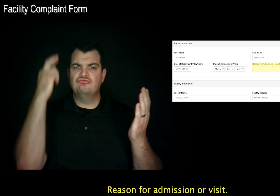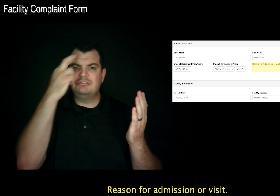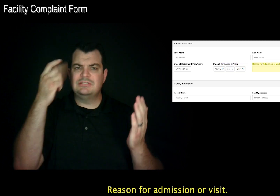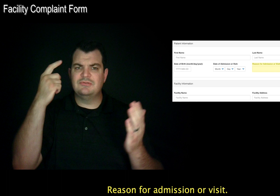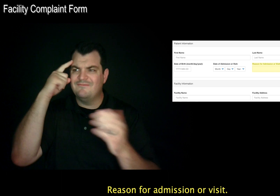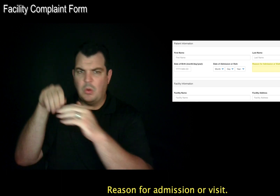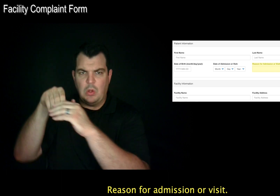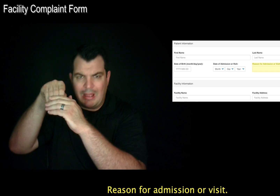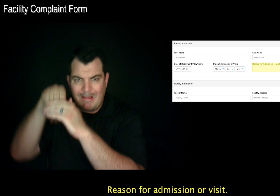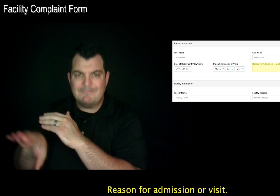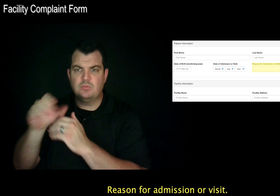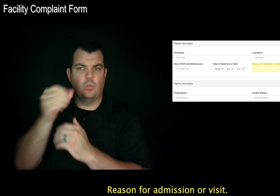Reason for admission or visit.